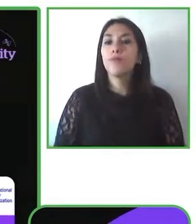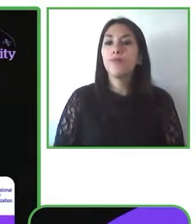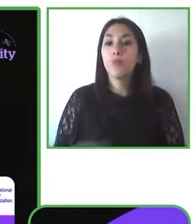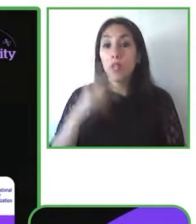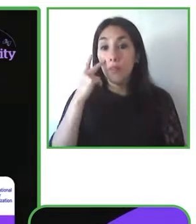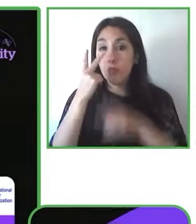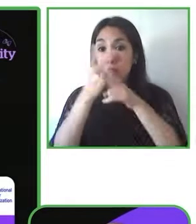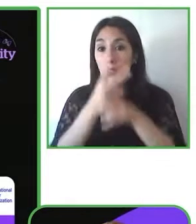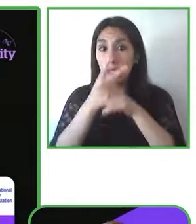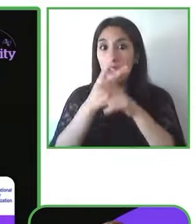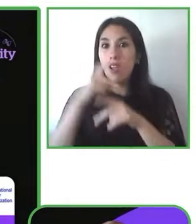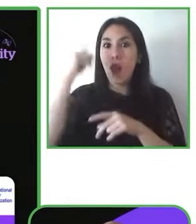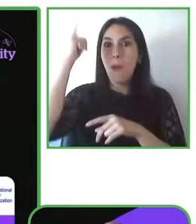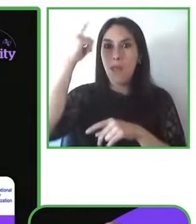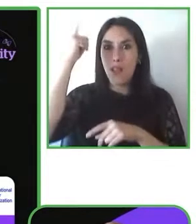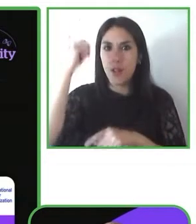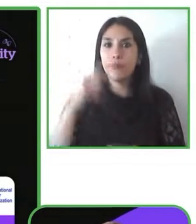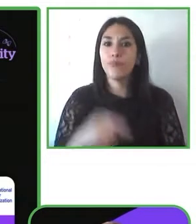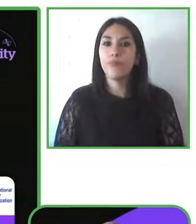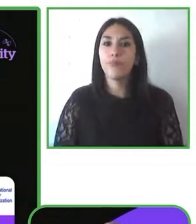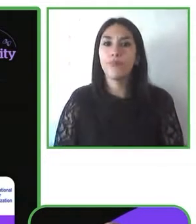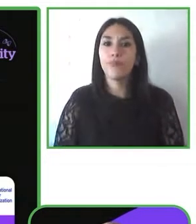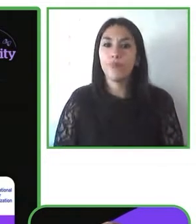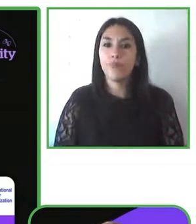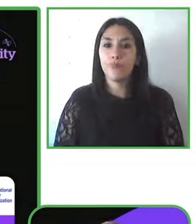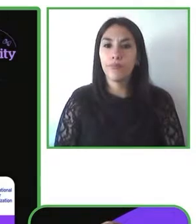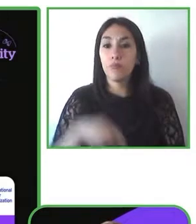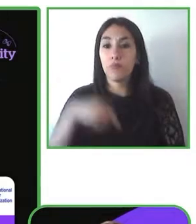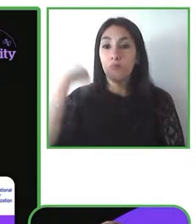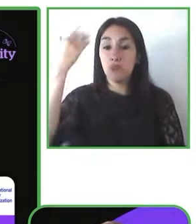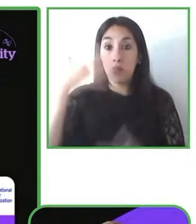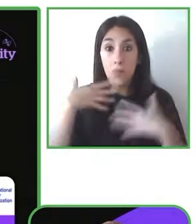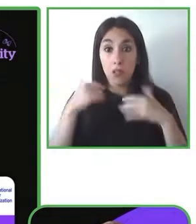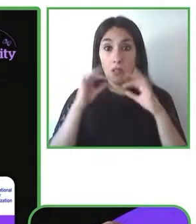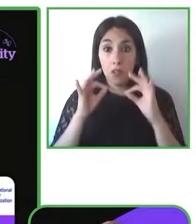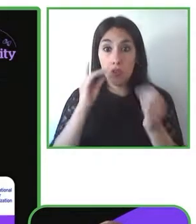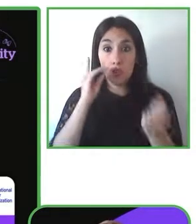the program is twofold addressing our own transformation as well as the transformation